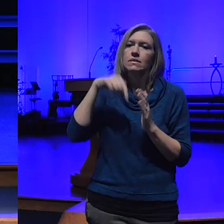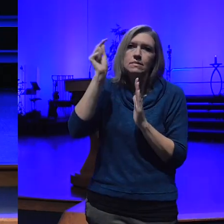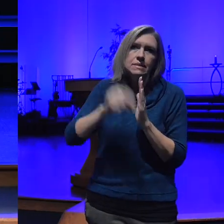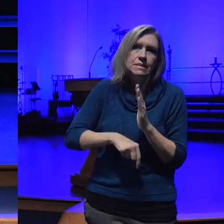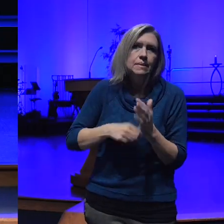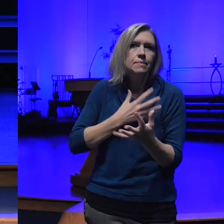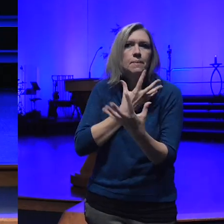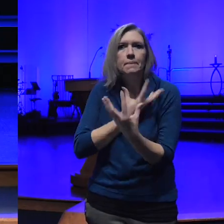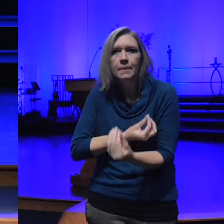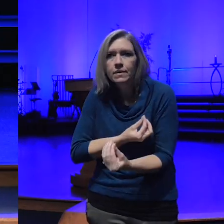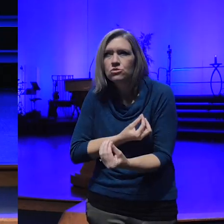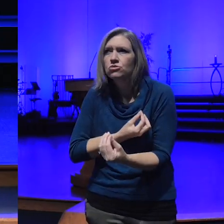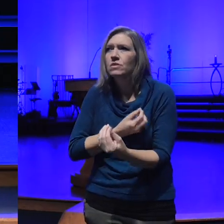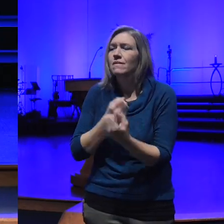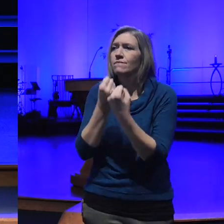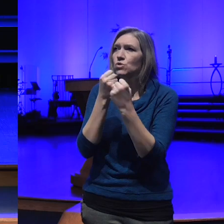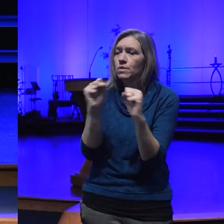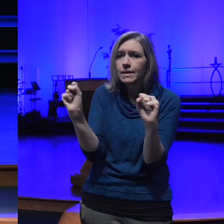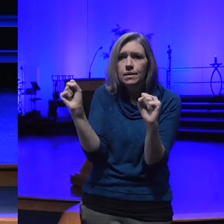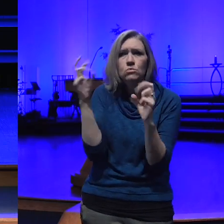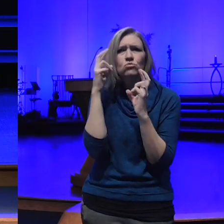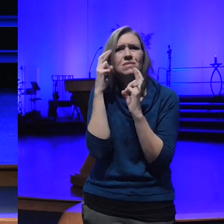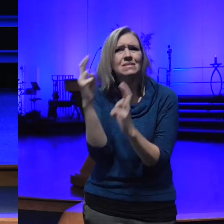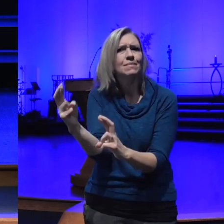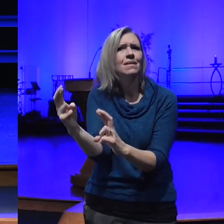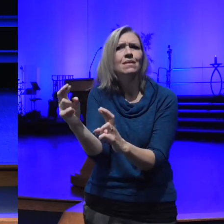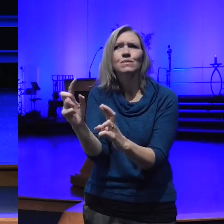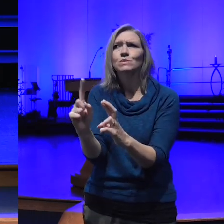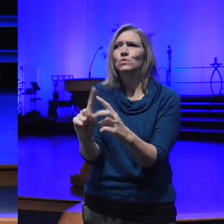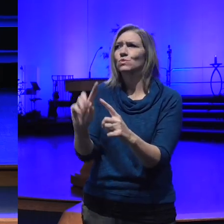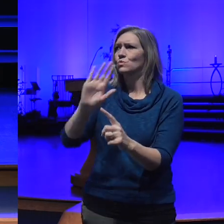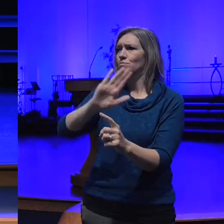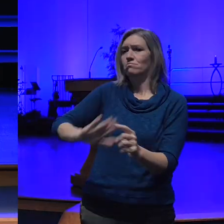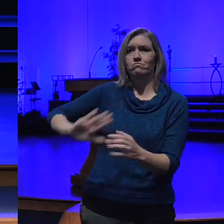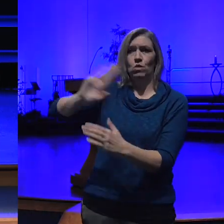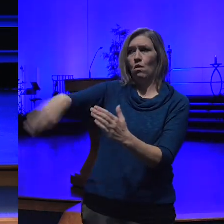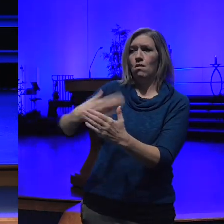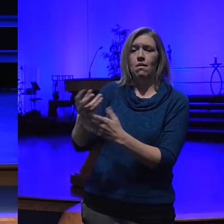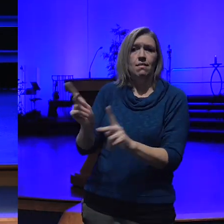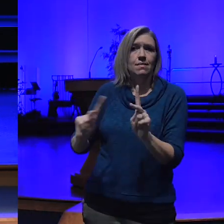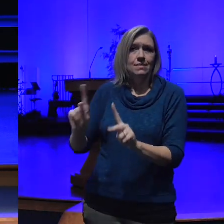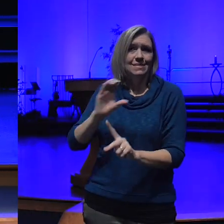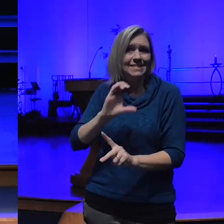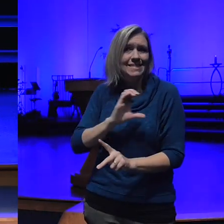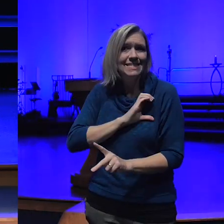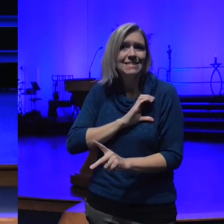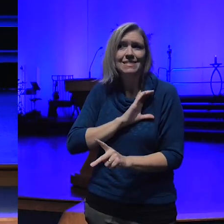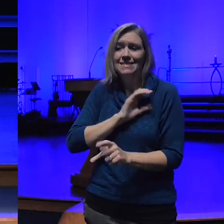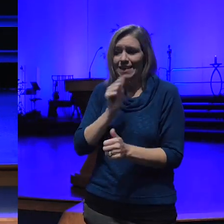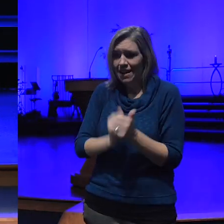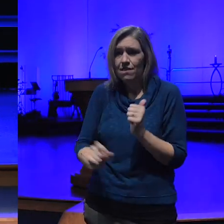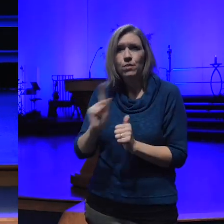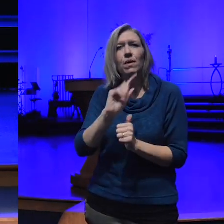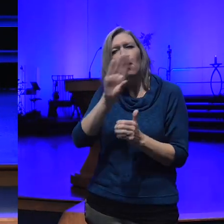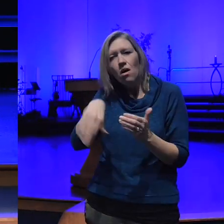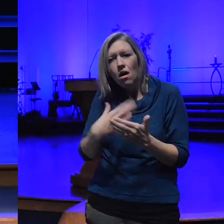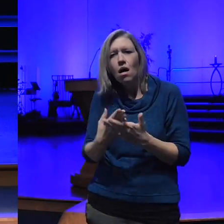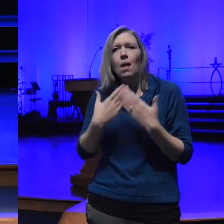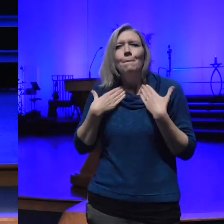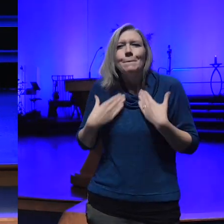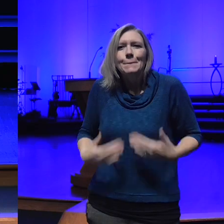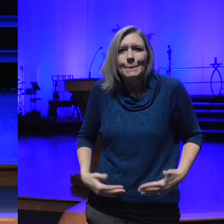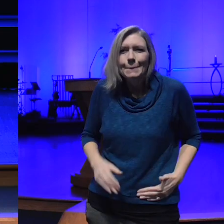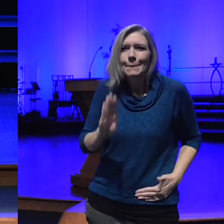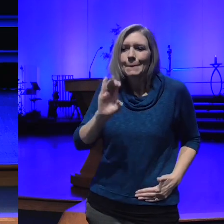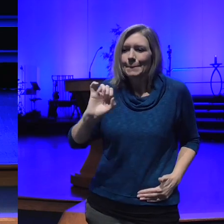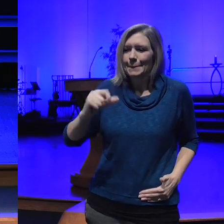freedom and respect to all citizens everywhere to all beings everywhere no matter what's going